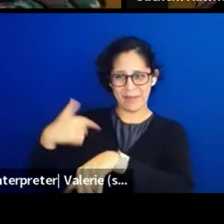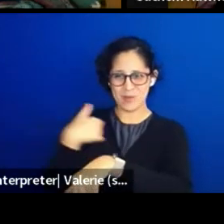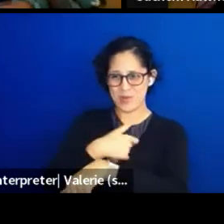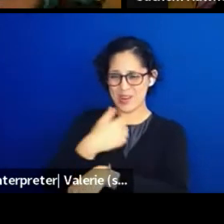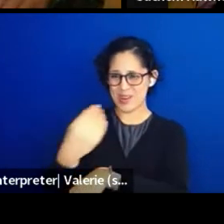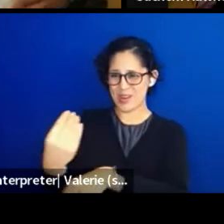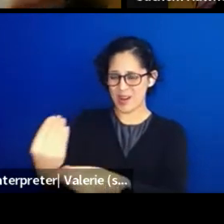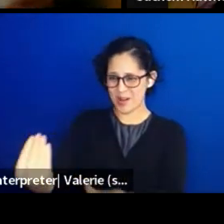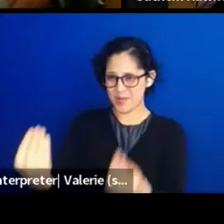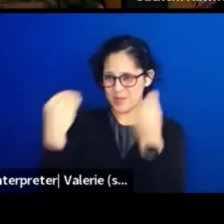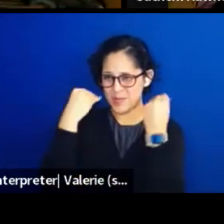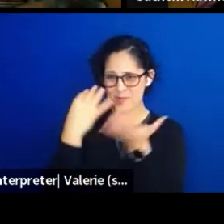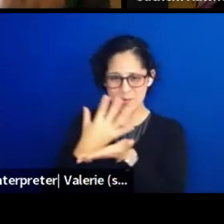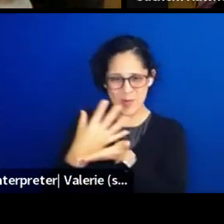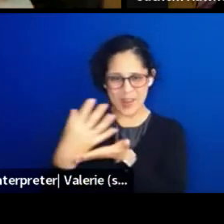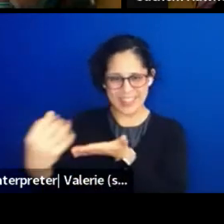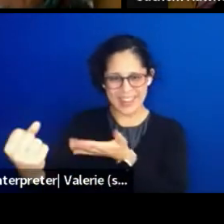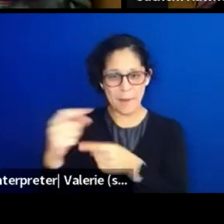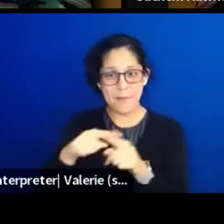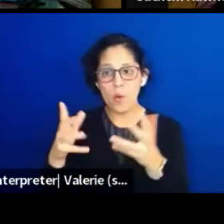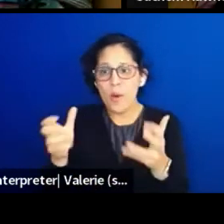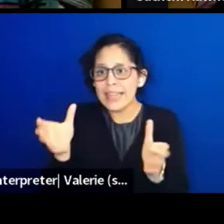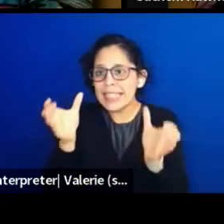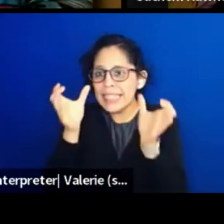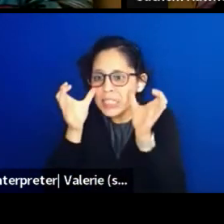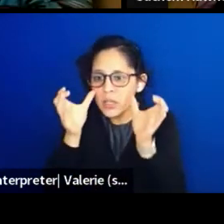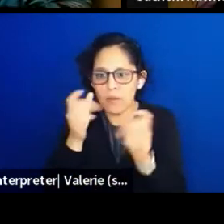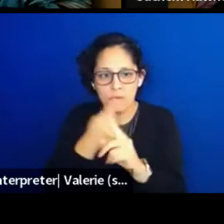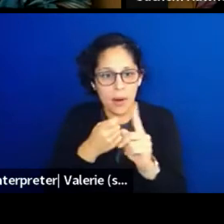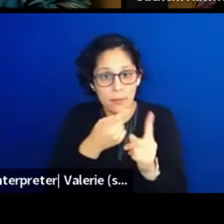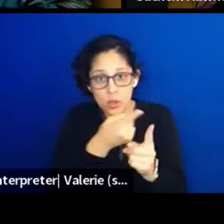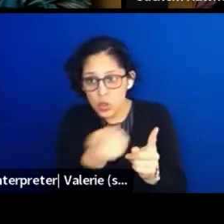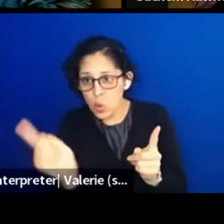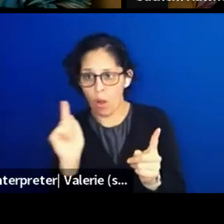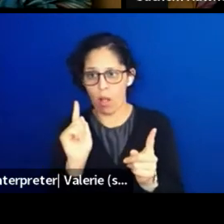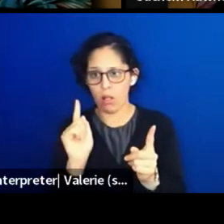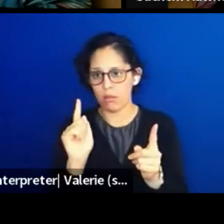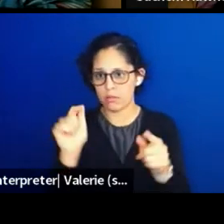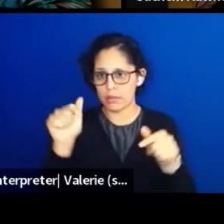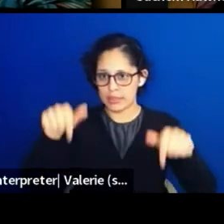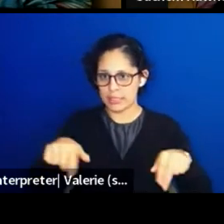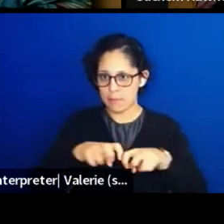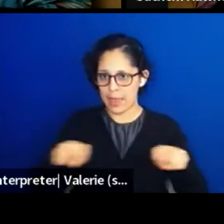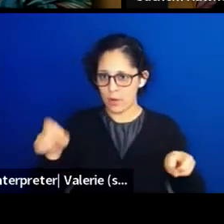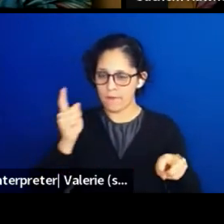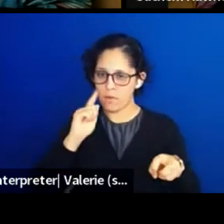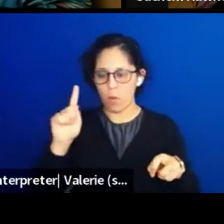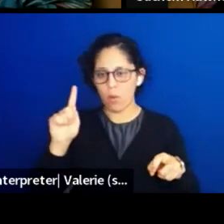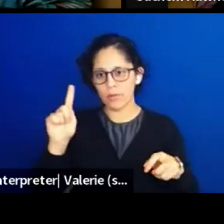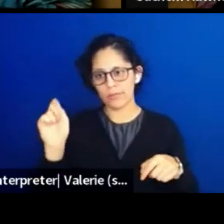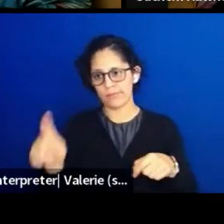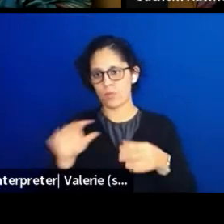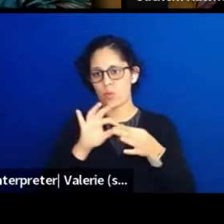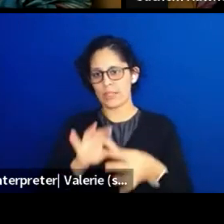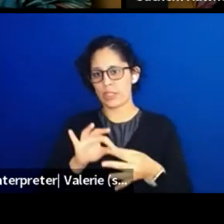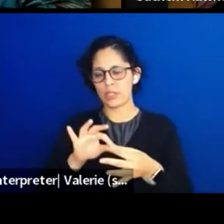to hear from everybody on this question on culture. So I'm going to make space for Sachem